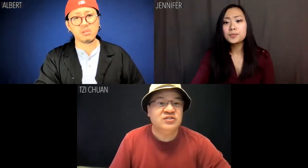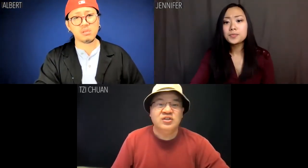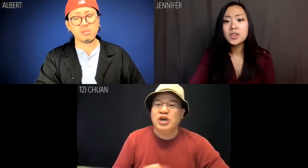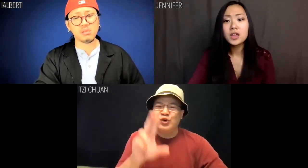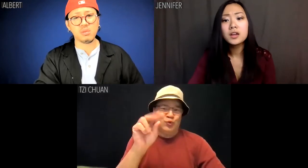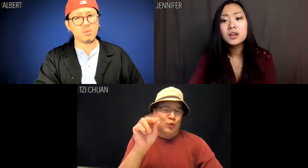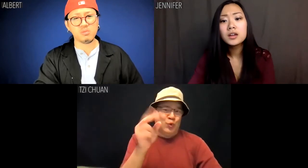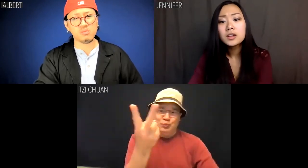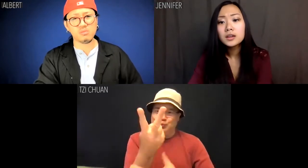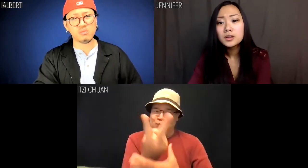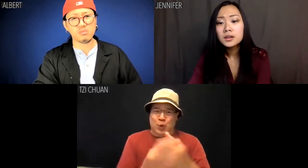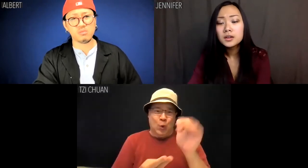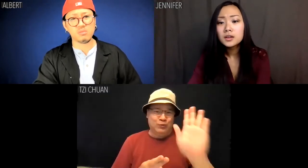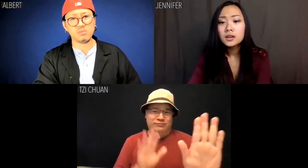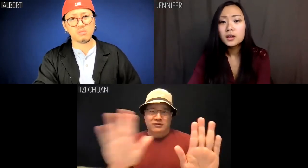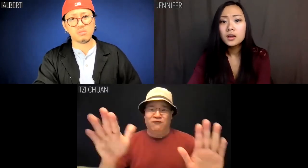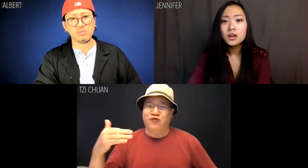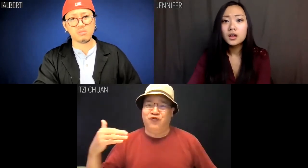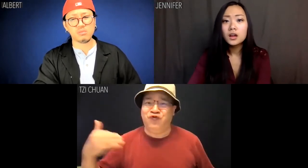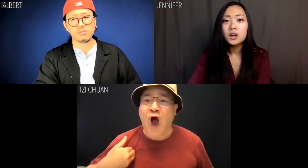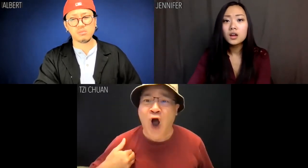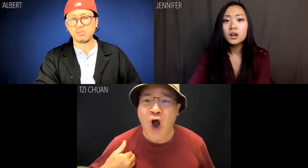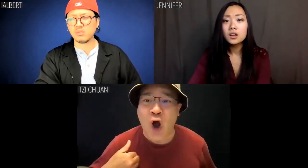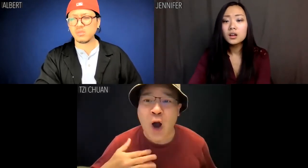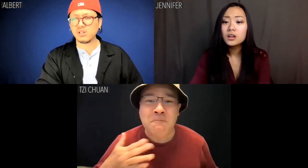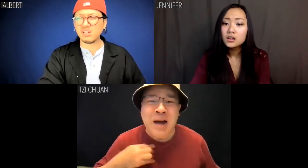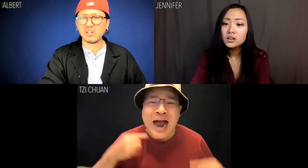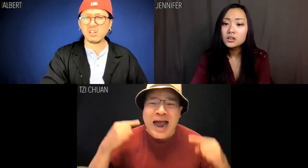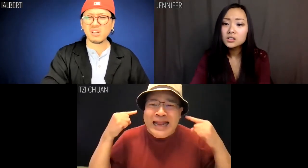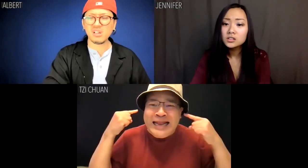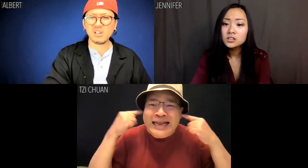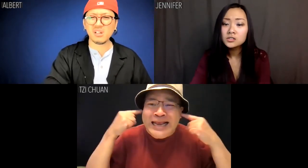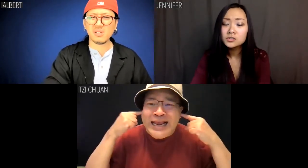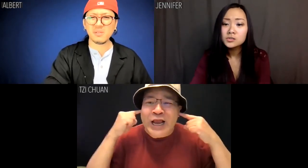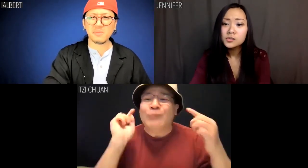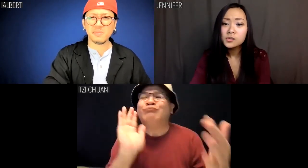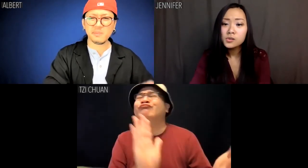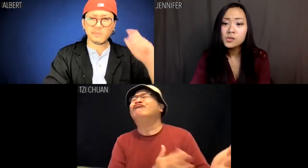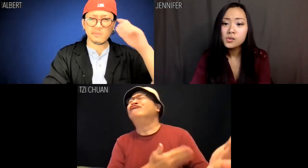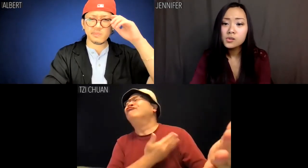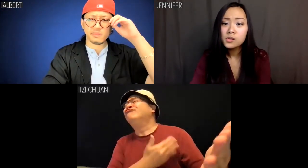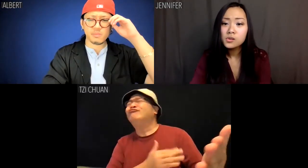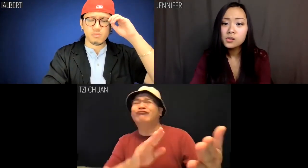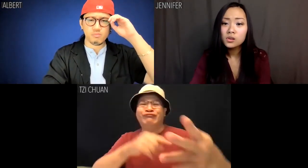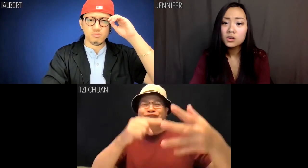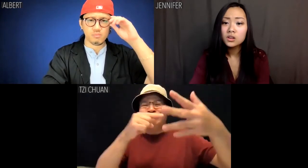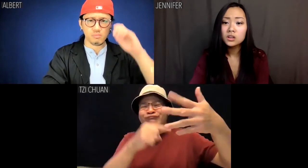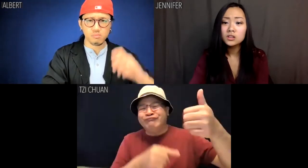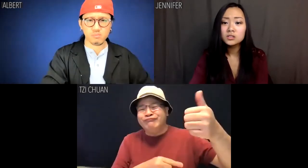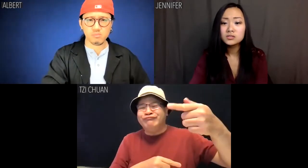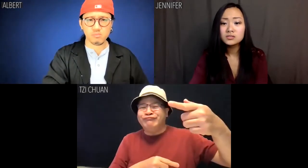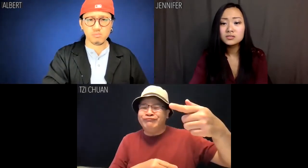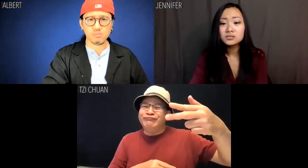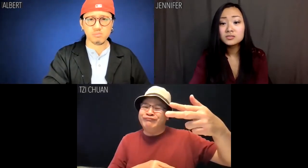Tzi Chuan: No, it's both of your faults. My ears are attuned to the pentatonic scale.